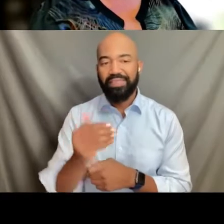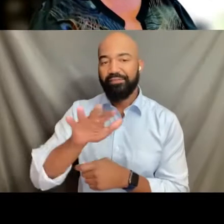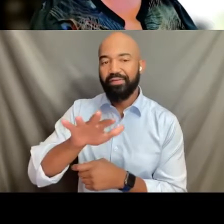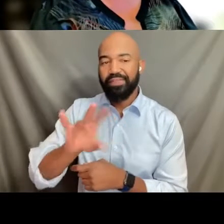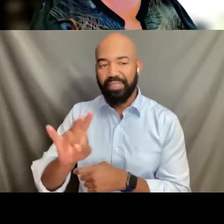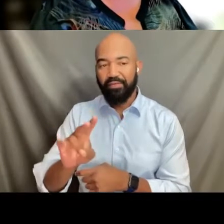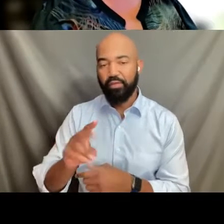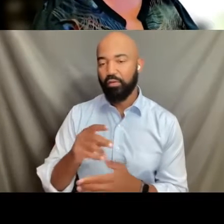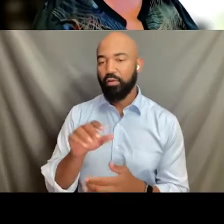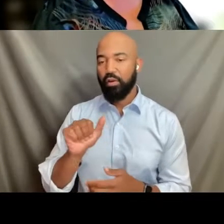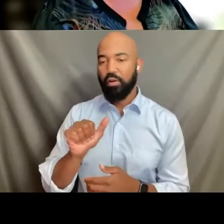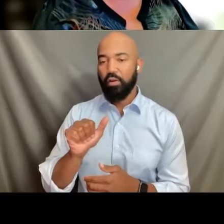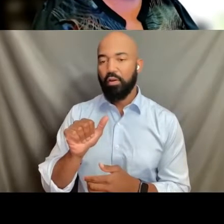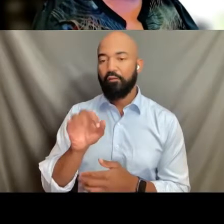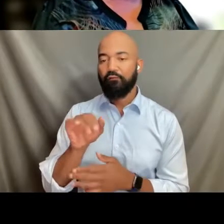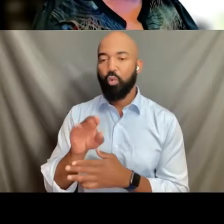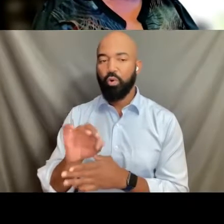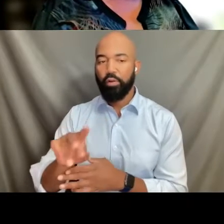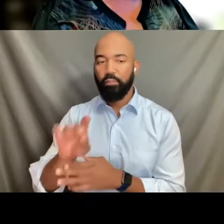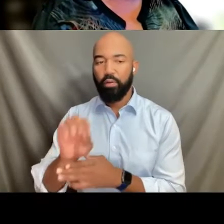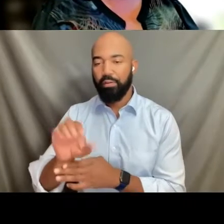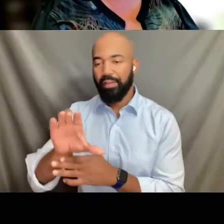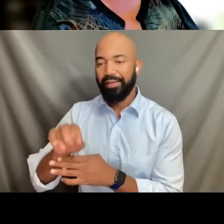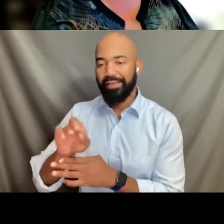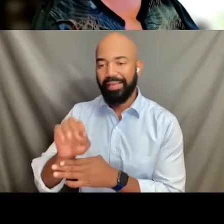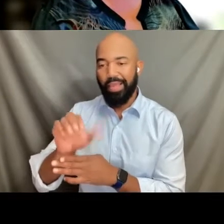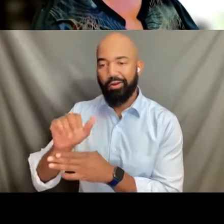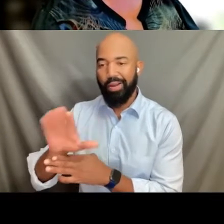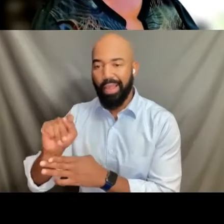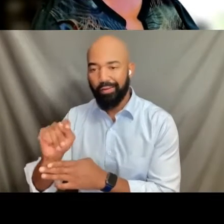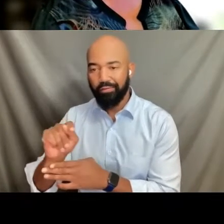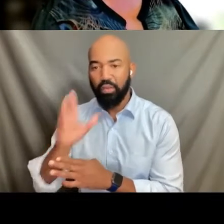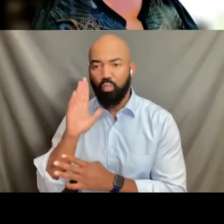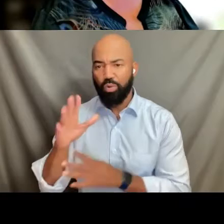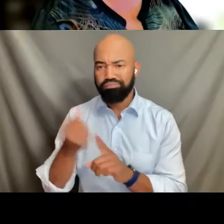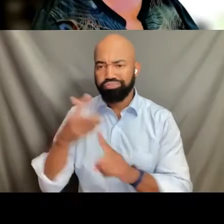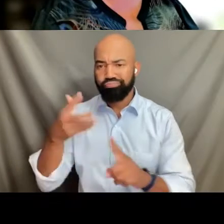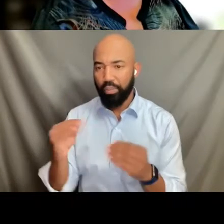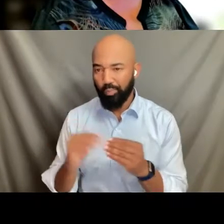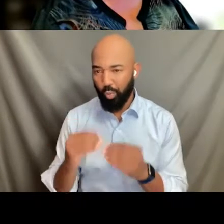I'll take just a moment to explain this to you. So hopefully you will be interested